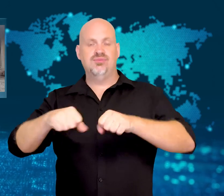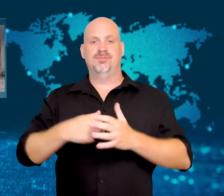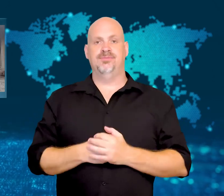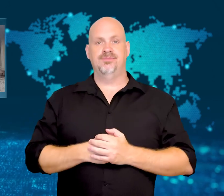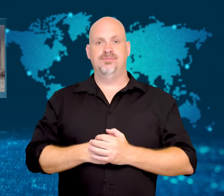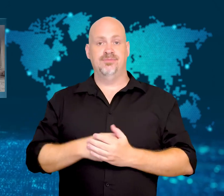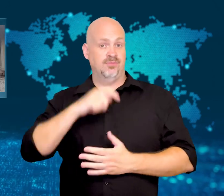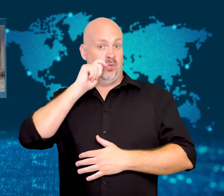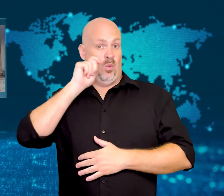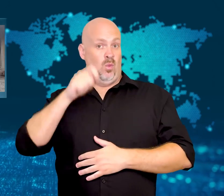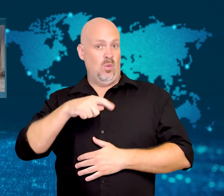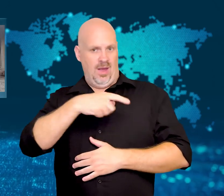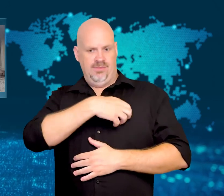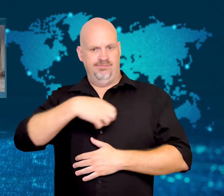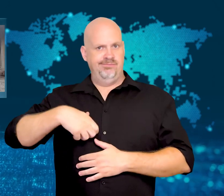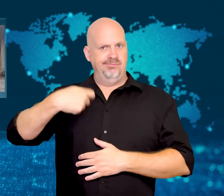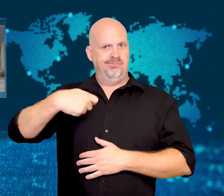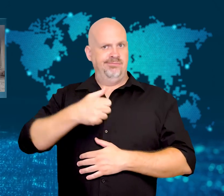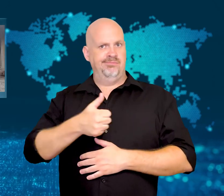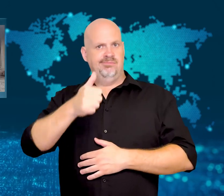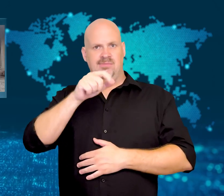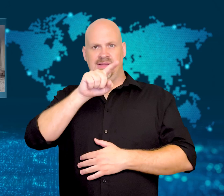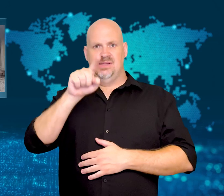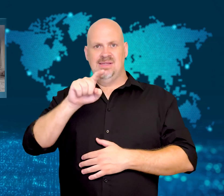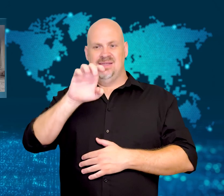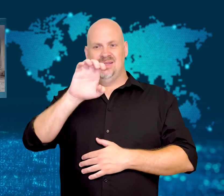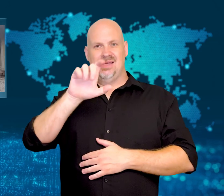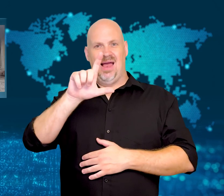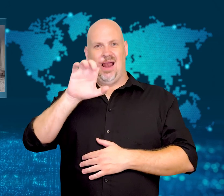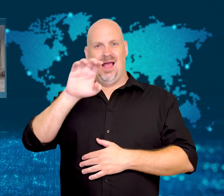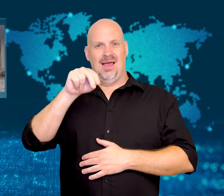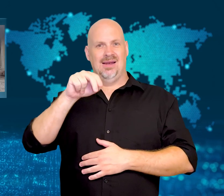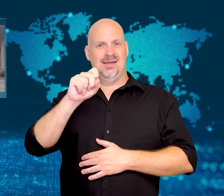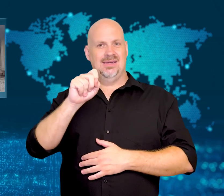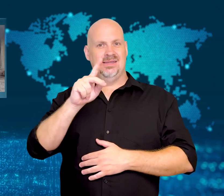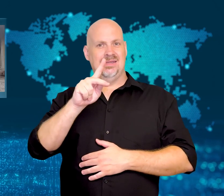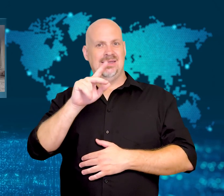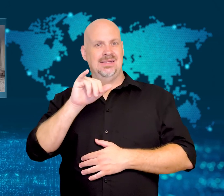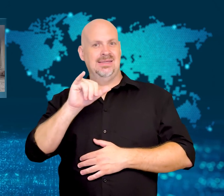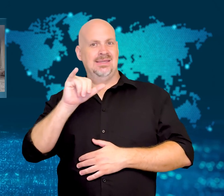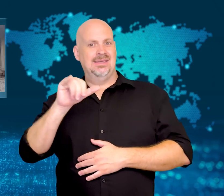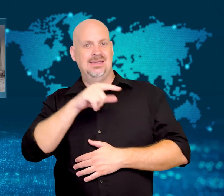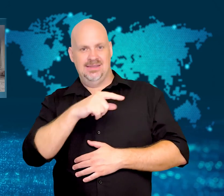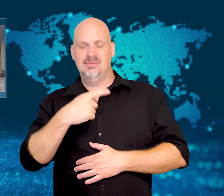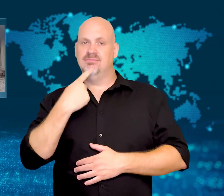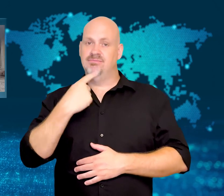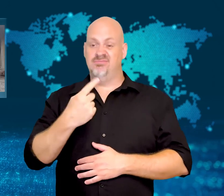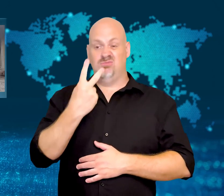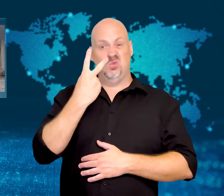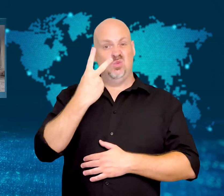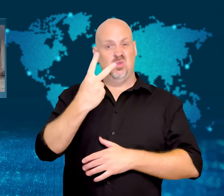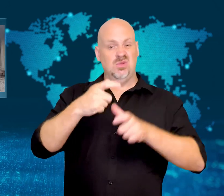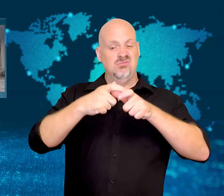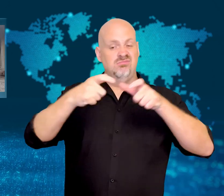Ukraine's President Zelenskyy called two large cities in East Ukraine